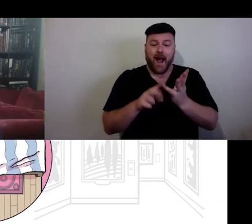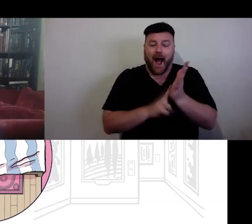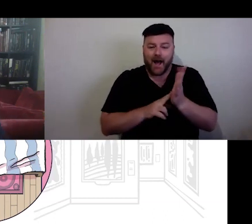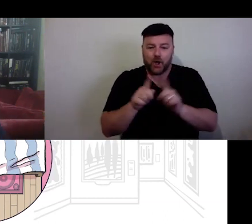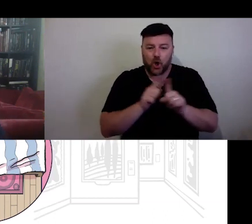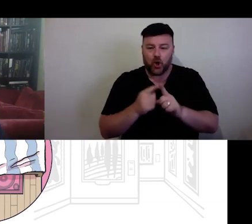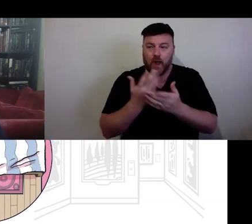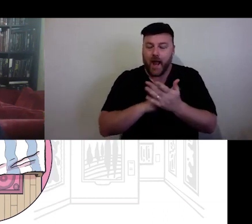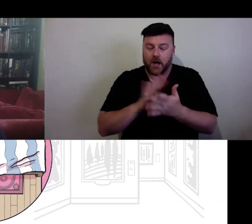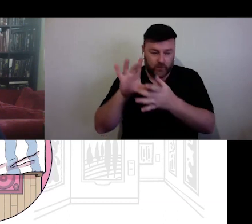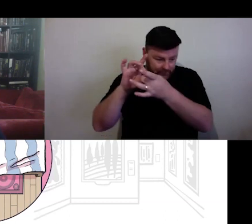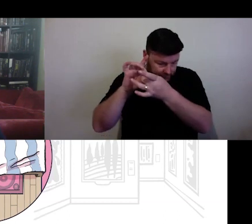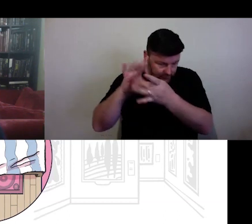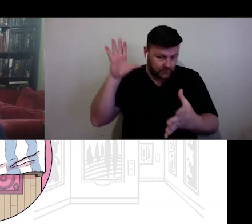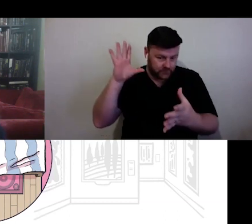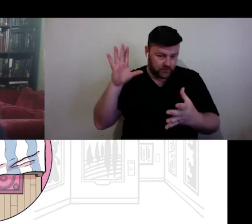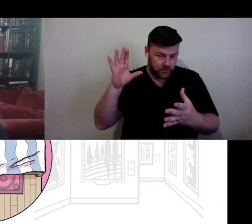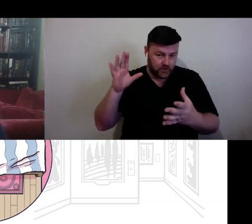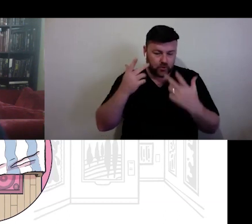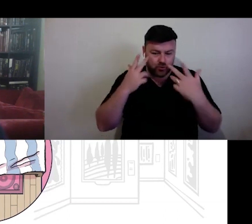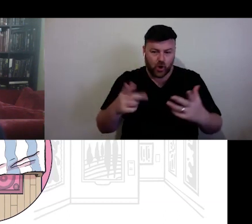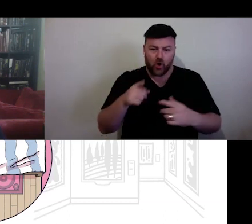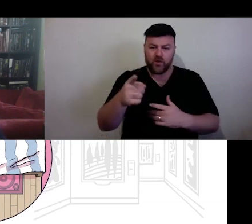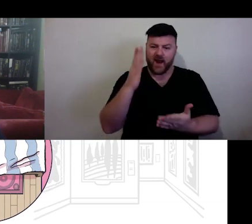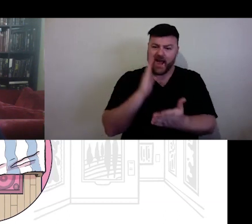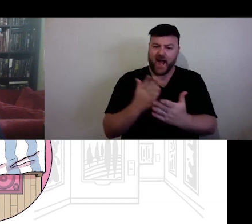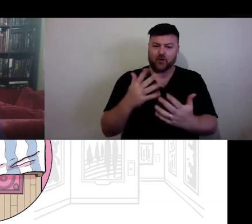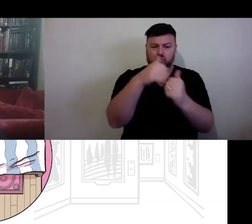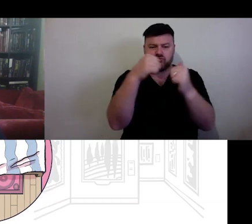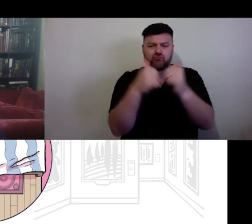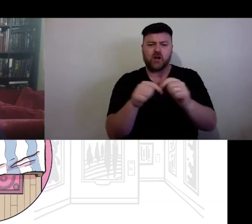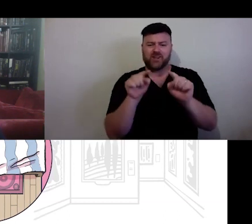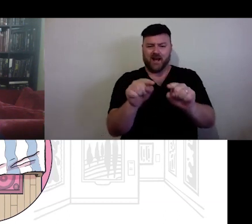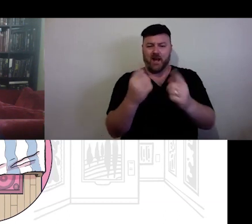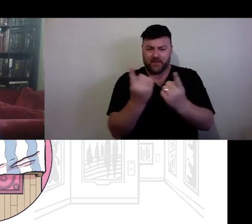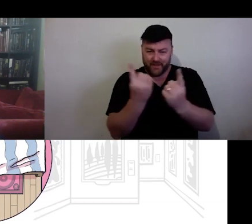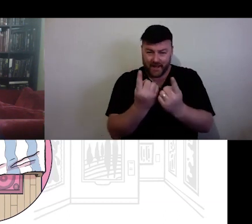the power that architecture has on constructing the way we behave."